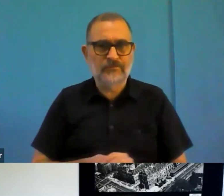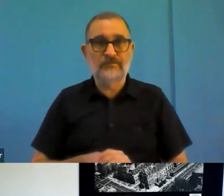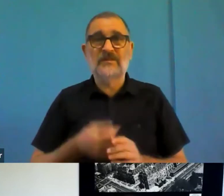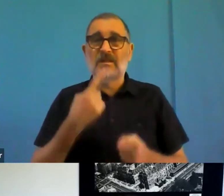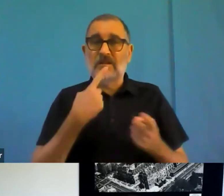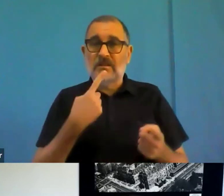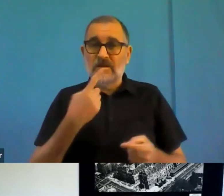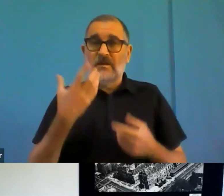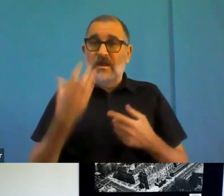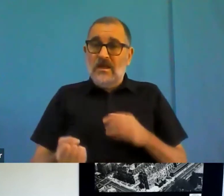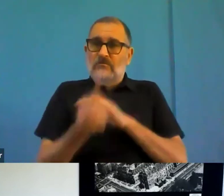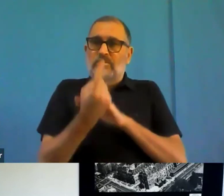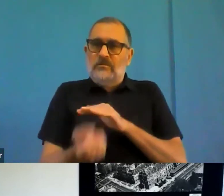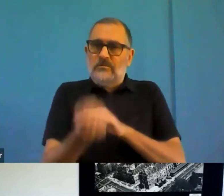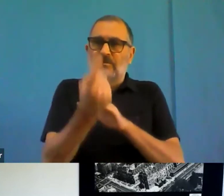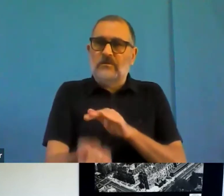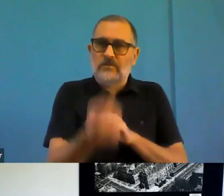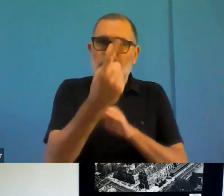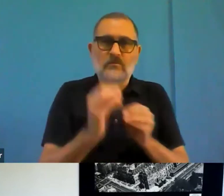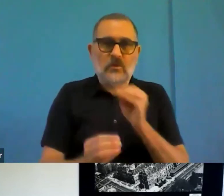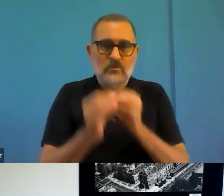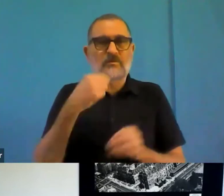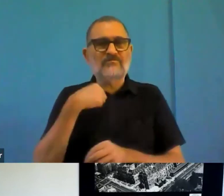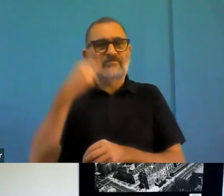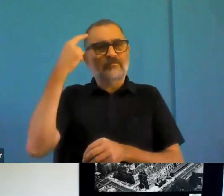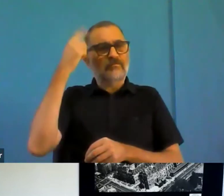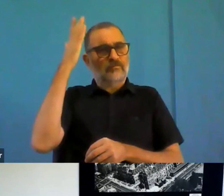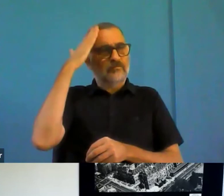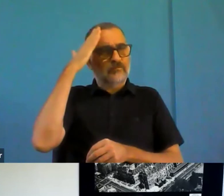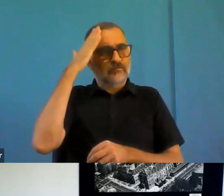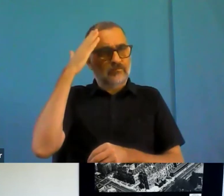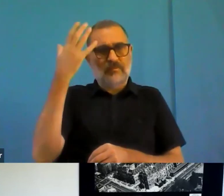So it would be hard to make a standard out of it, but of course, not impossible.